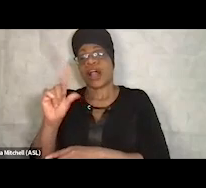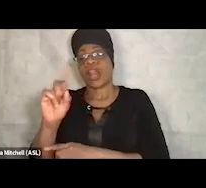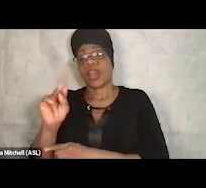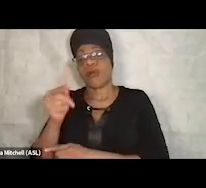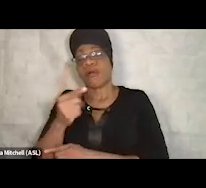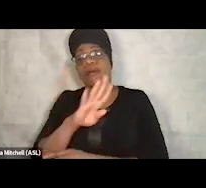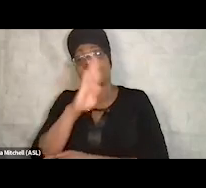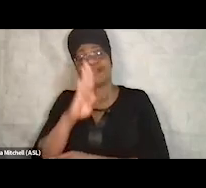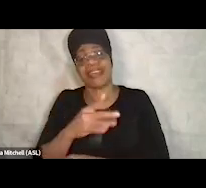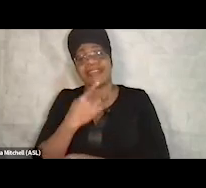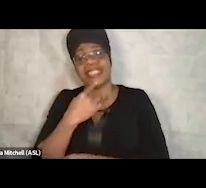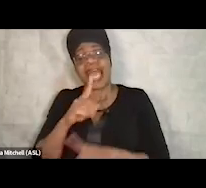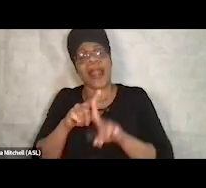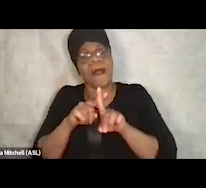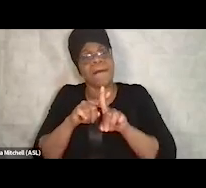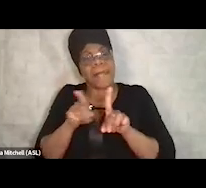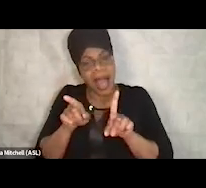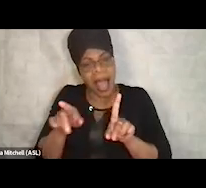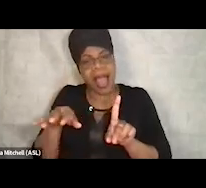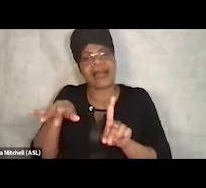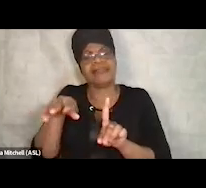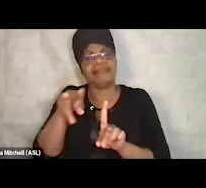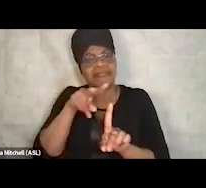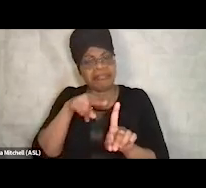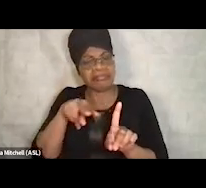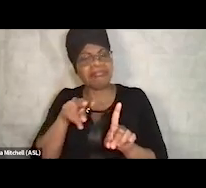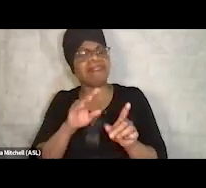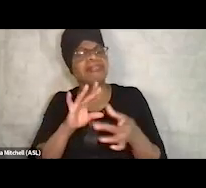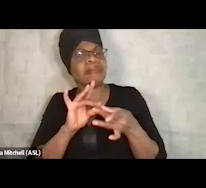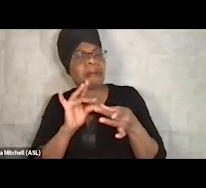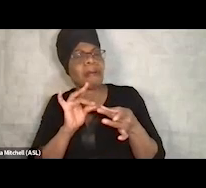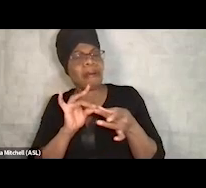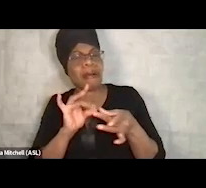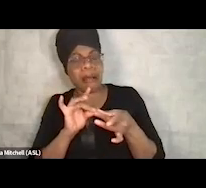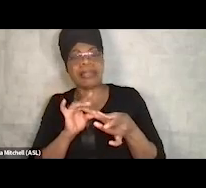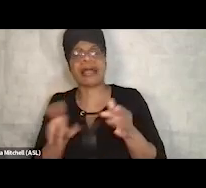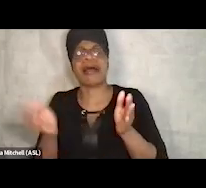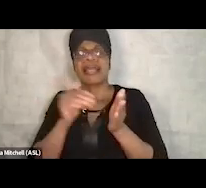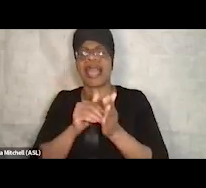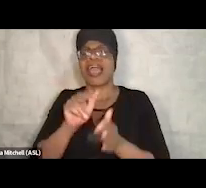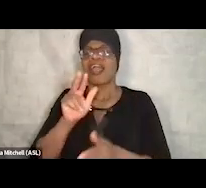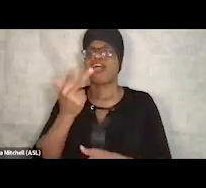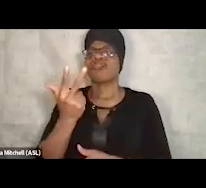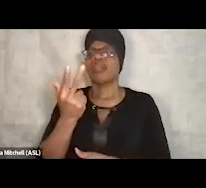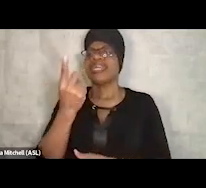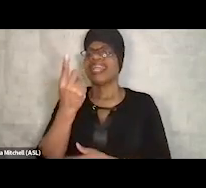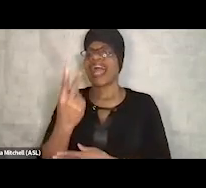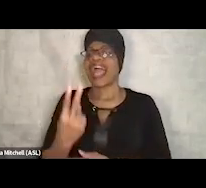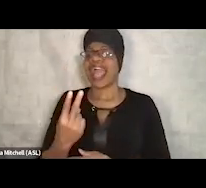And I'll never forget. We were about, we had been down, we drove down there 3 1/2 hours. We spent the day there. It's getting late.